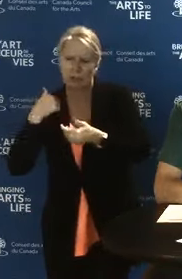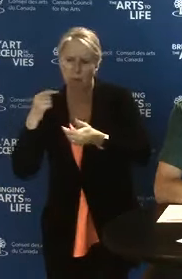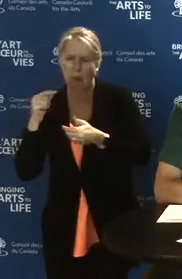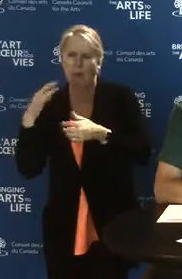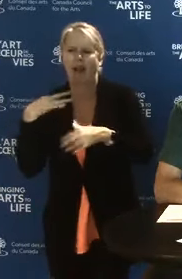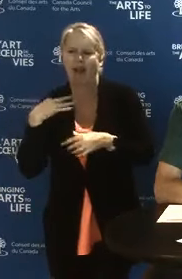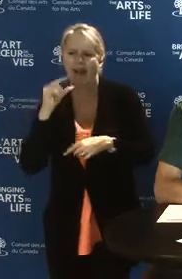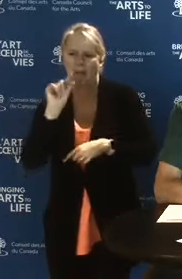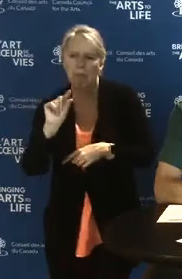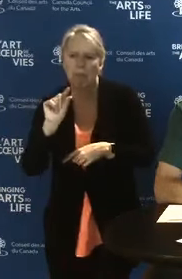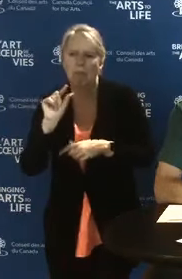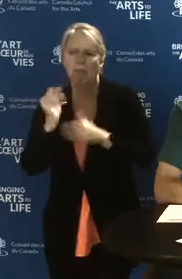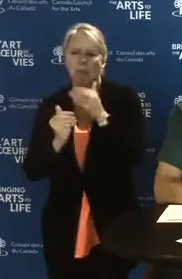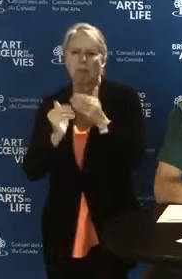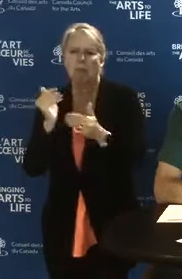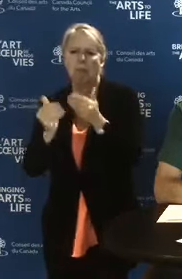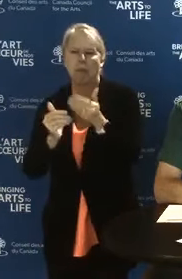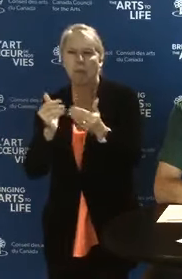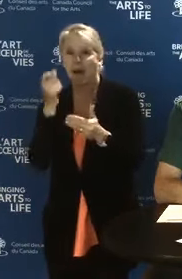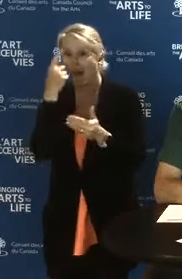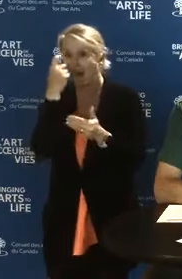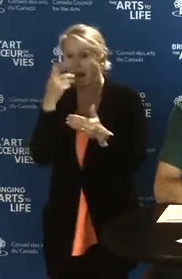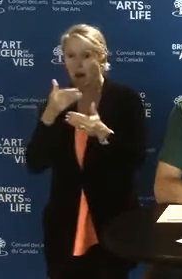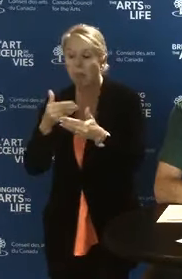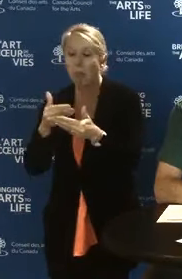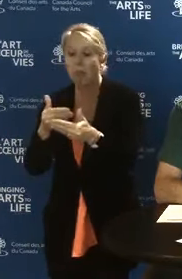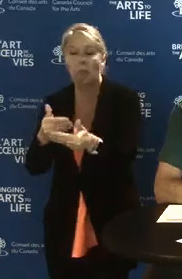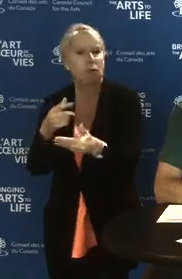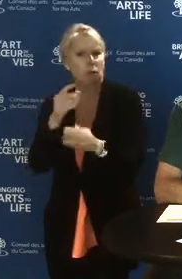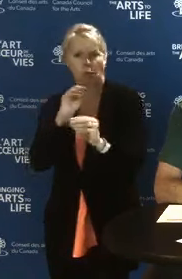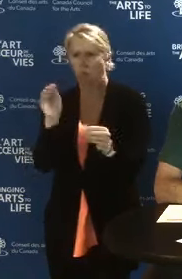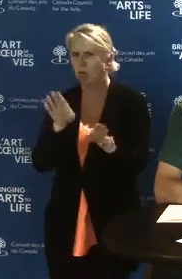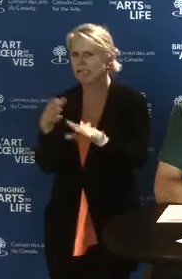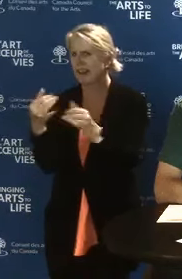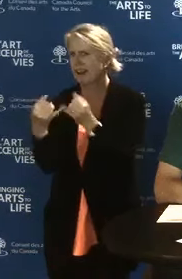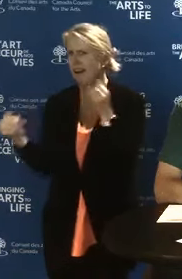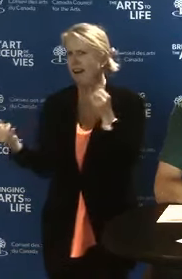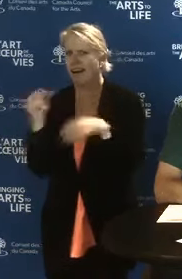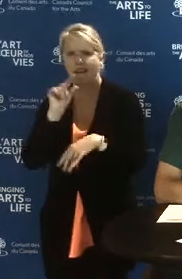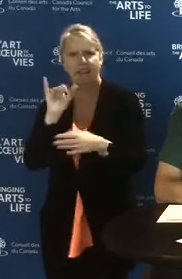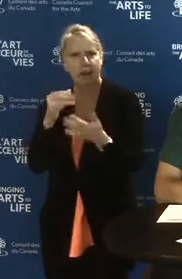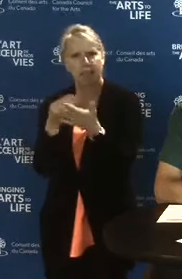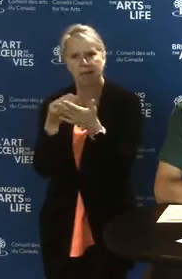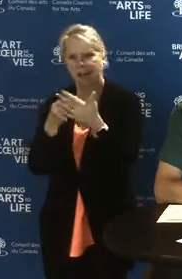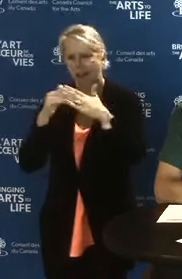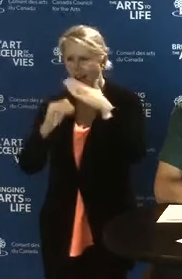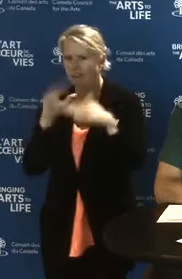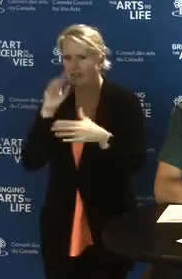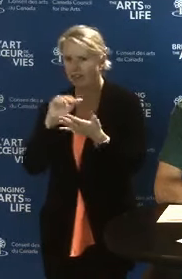Remember, there is no deadline for this smaller grant amount, and you can apply whenever you're ready.